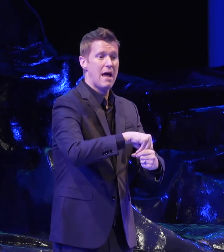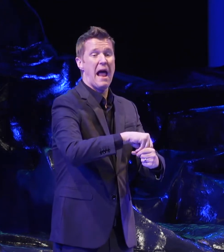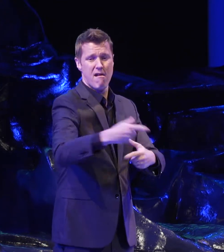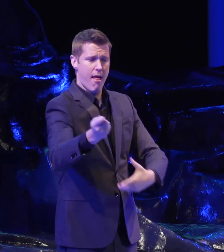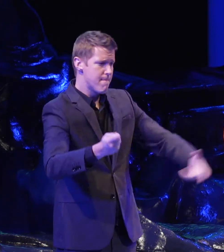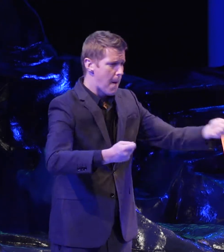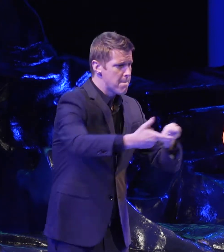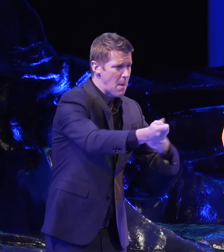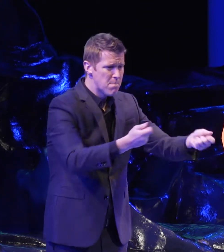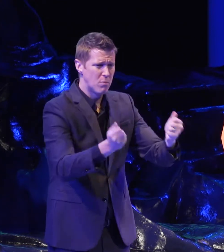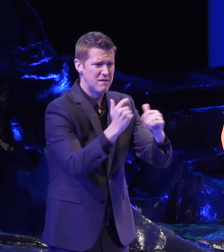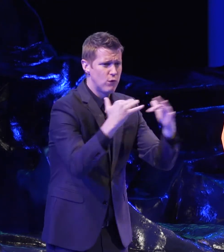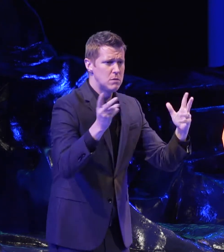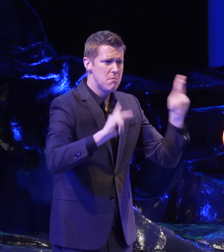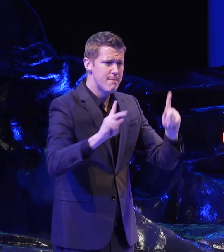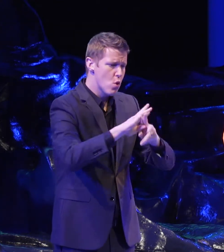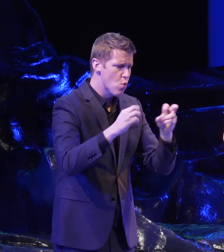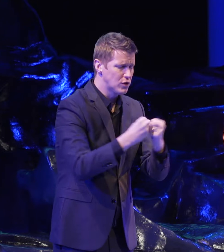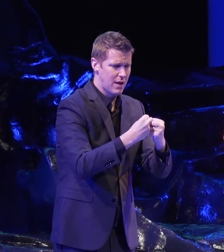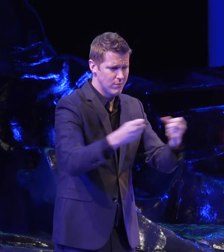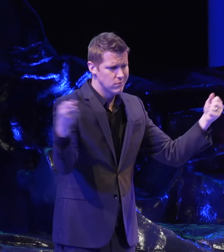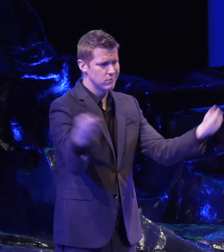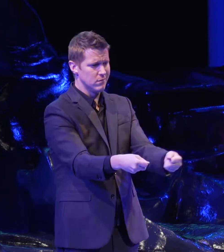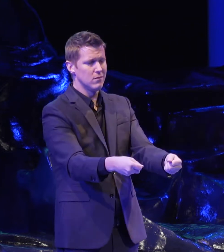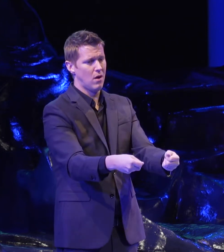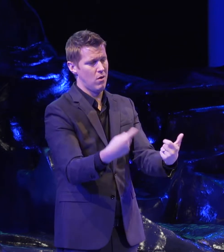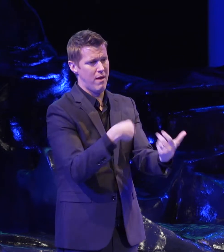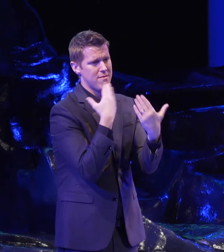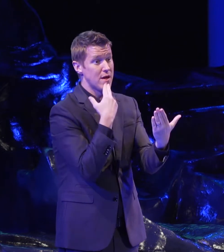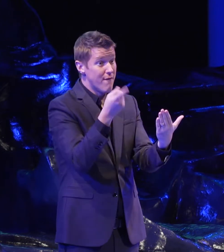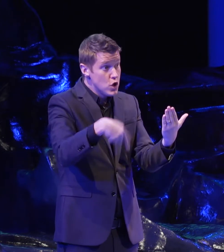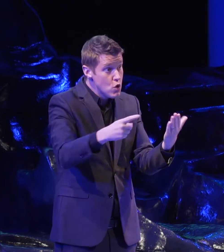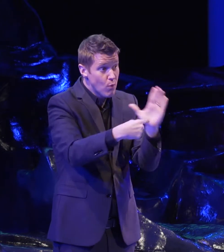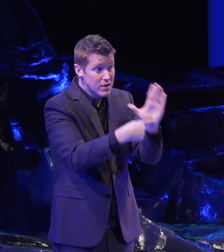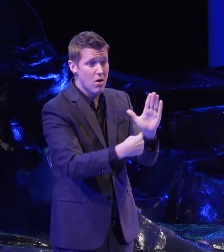and workshops to help us today, and for that we thank them. If you represent one of the partners